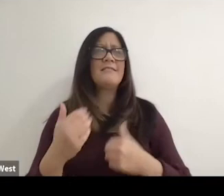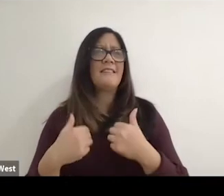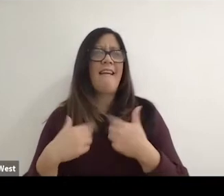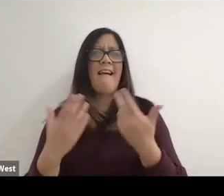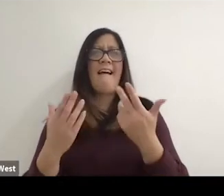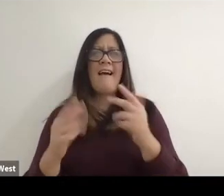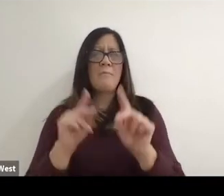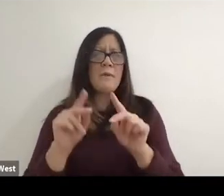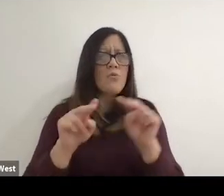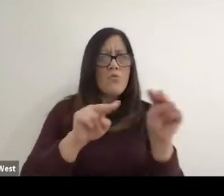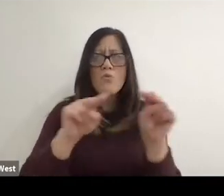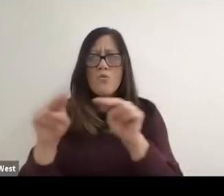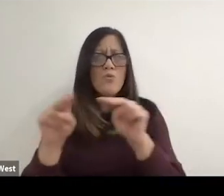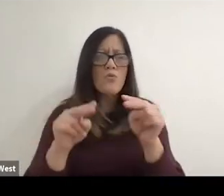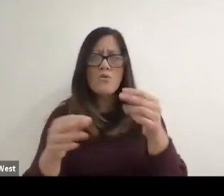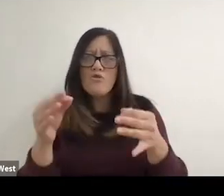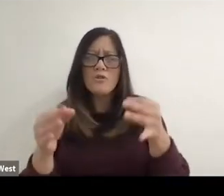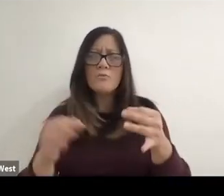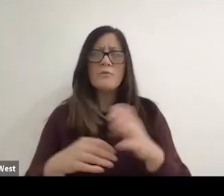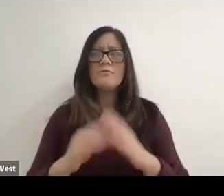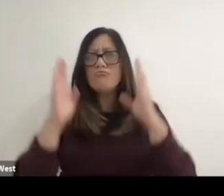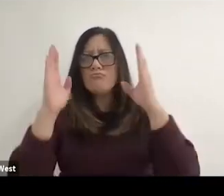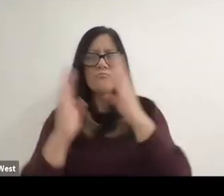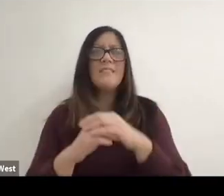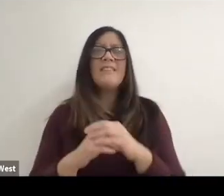this beautiful club and that to me was a big moment,